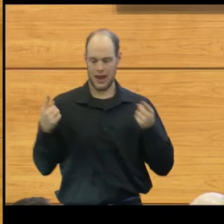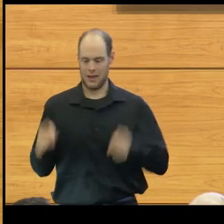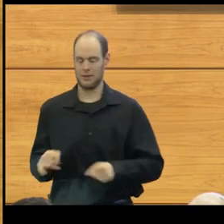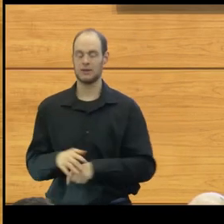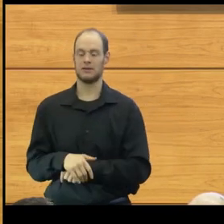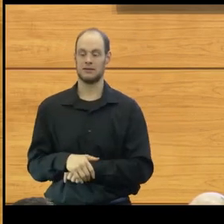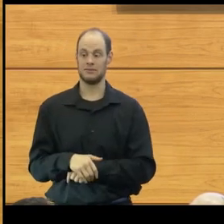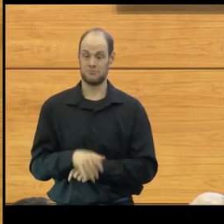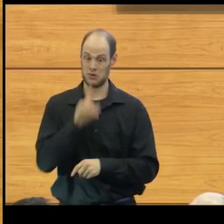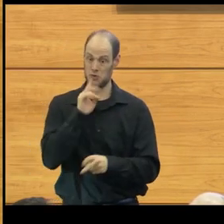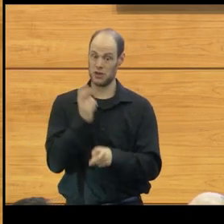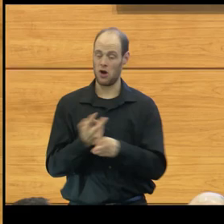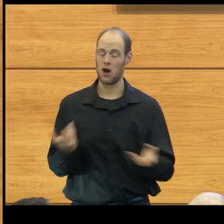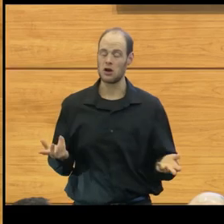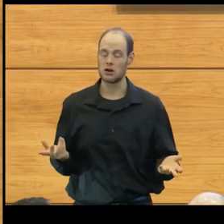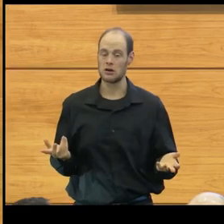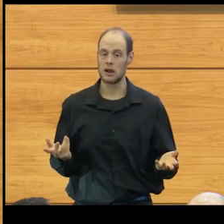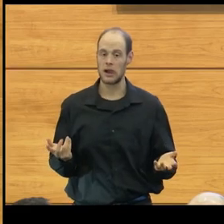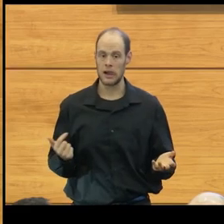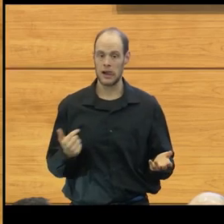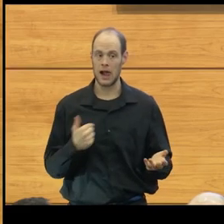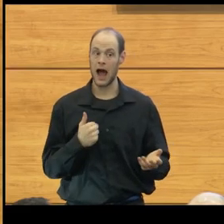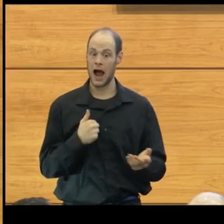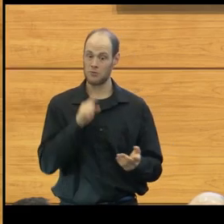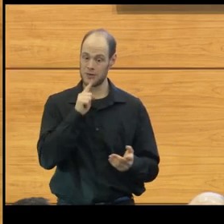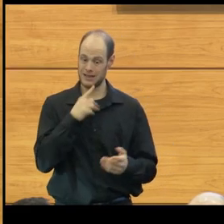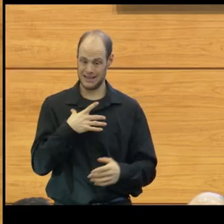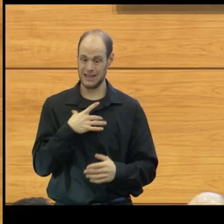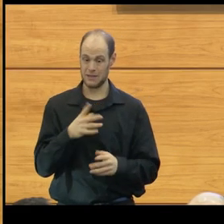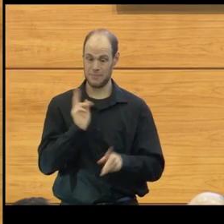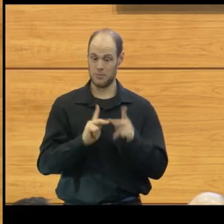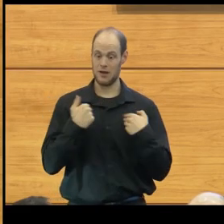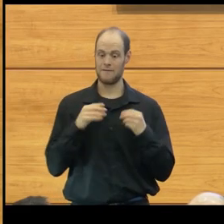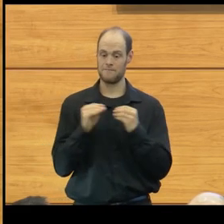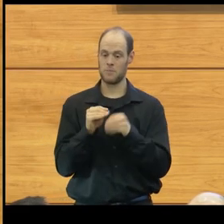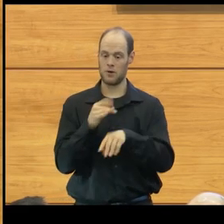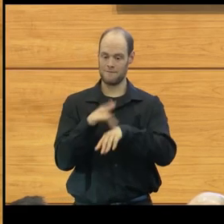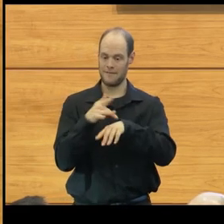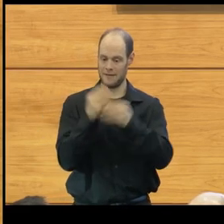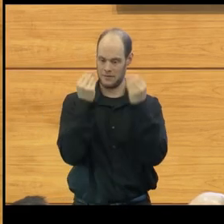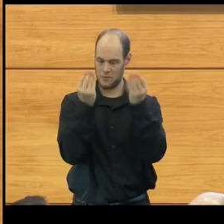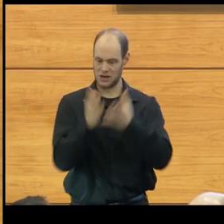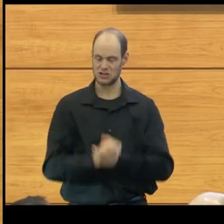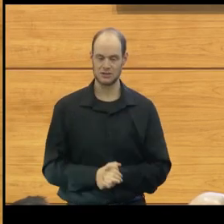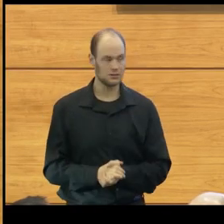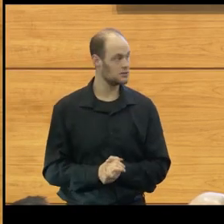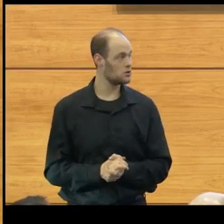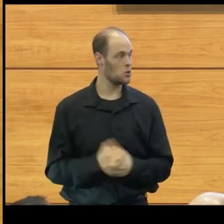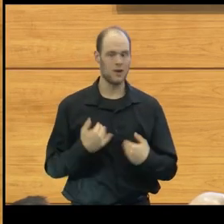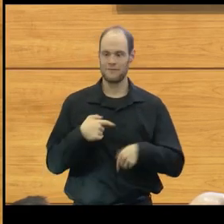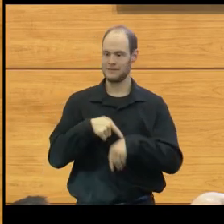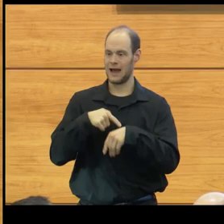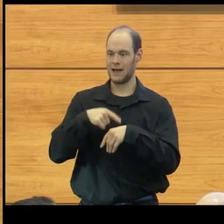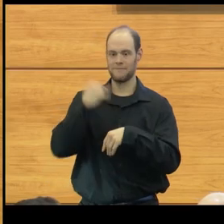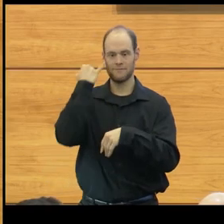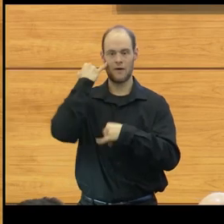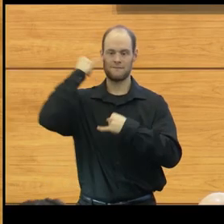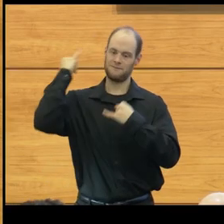But it's hard, I like the fact though that people have more information. We have time for a final question.